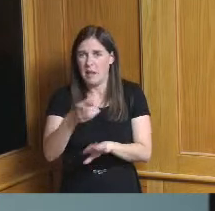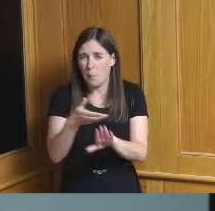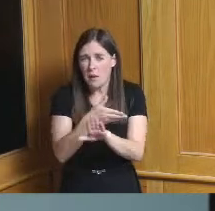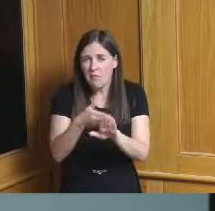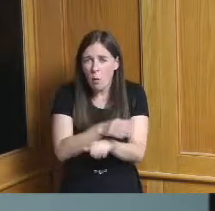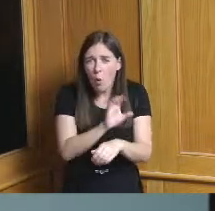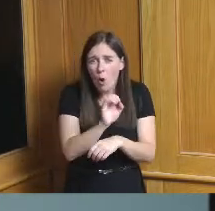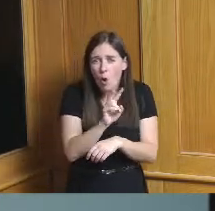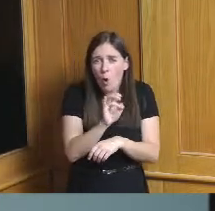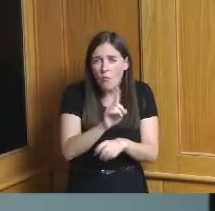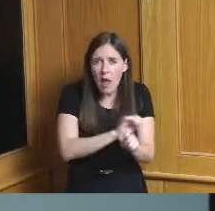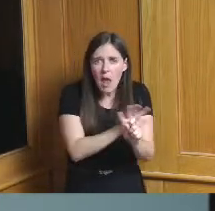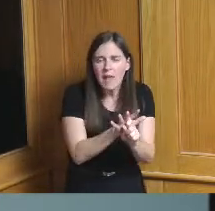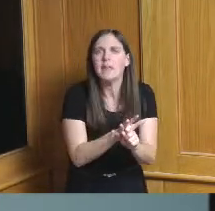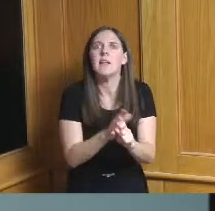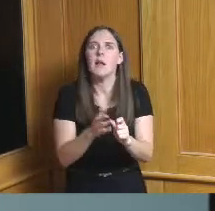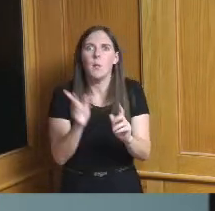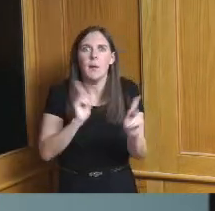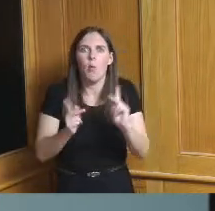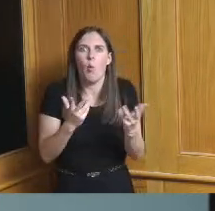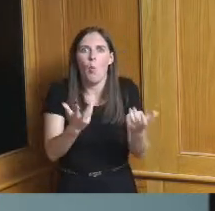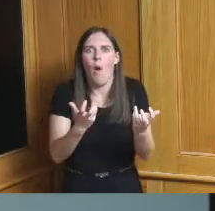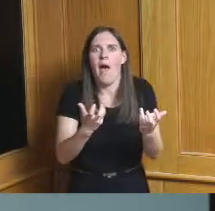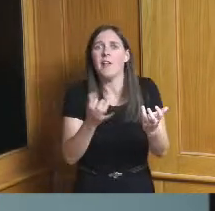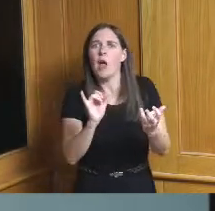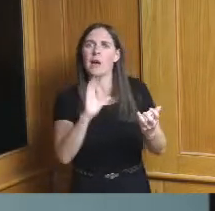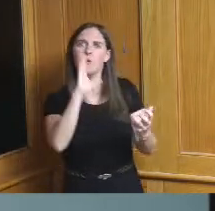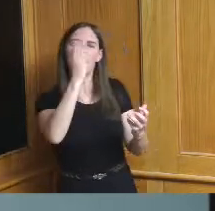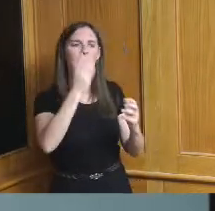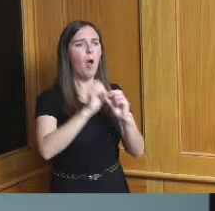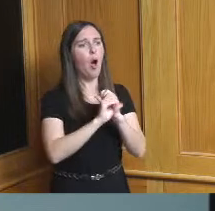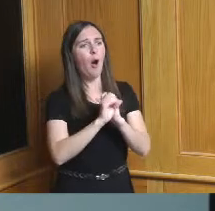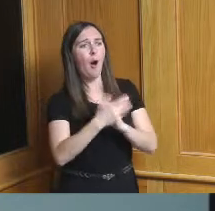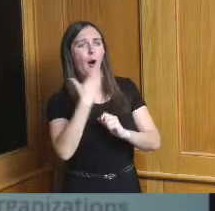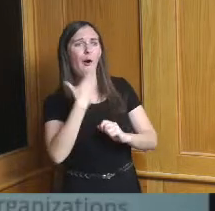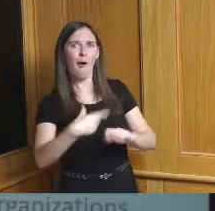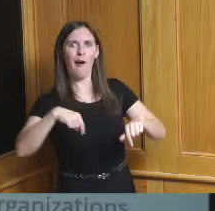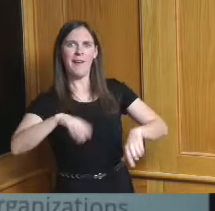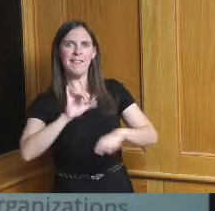attracting talent attracting employees and so human development seems like a